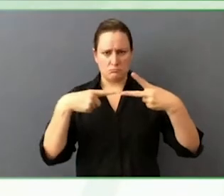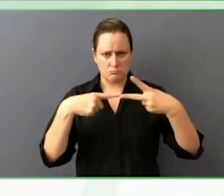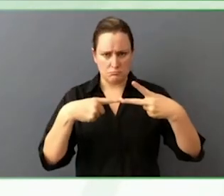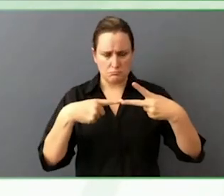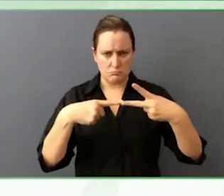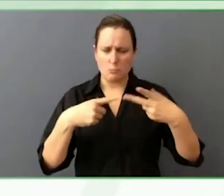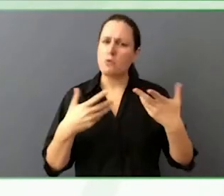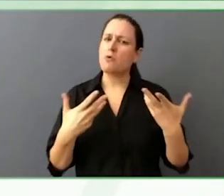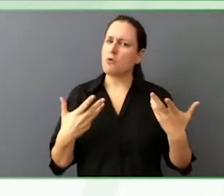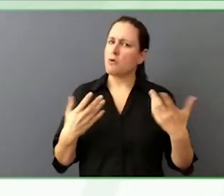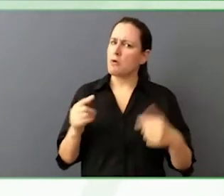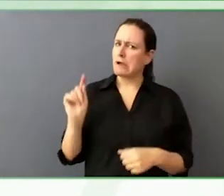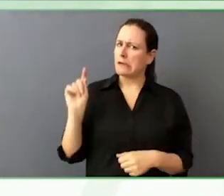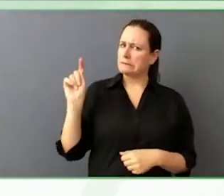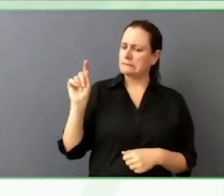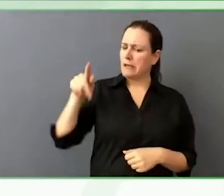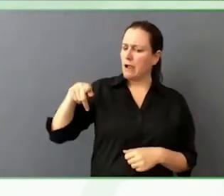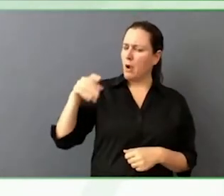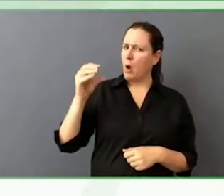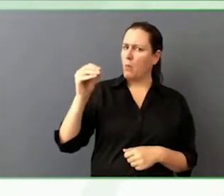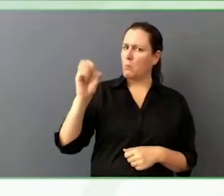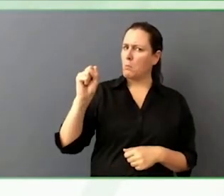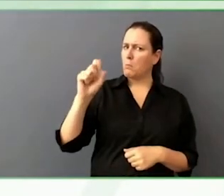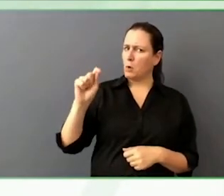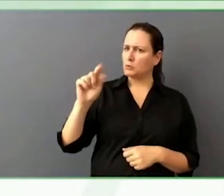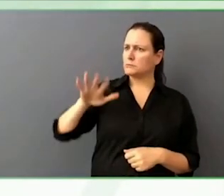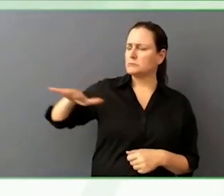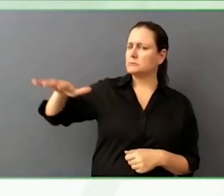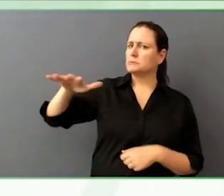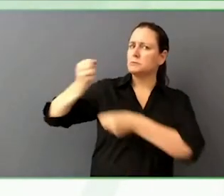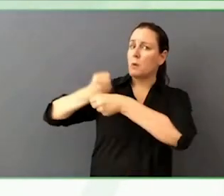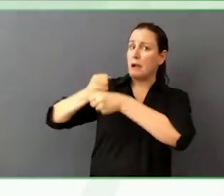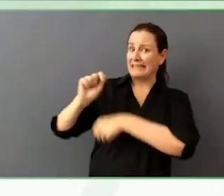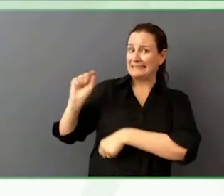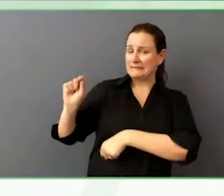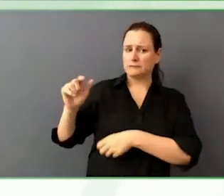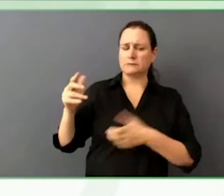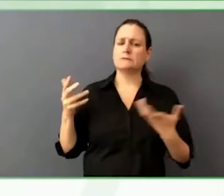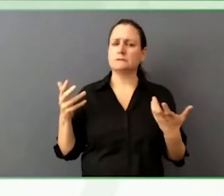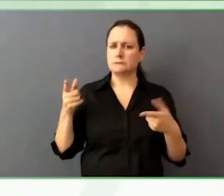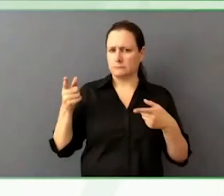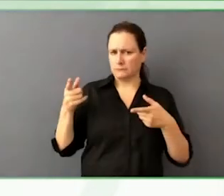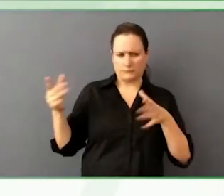working group, which you helped form at The Washington Post? Yes.